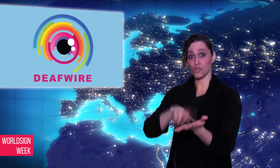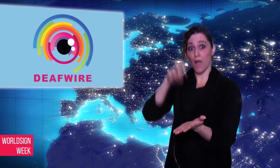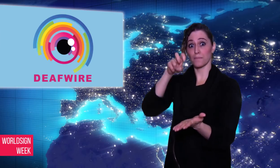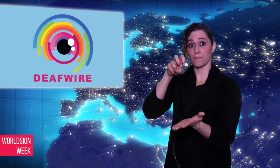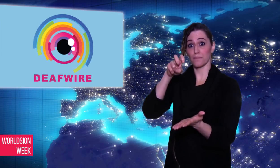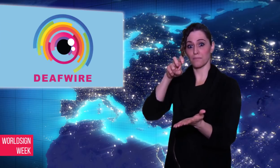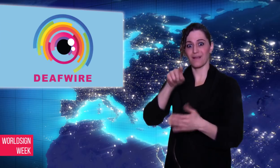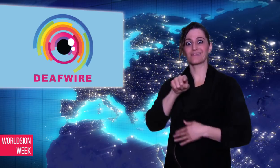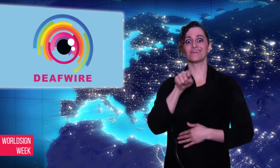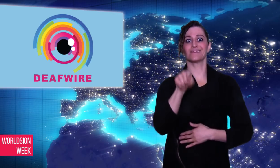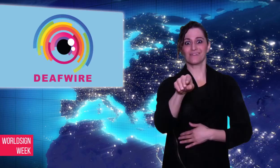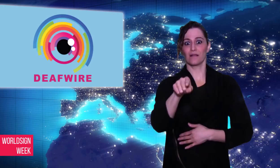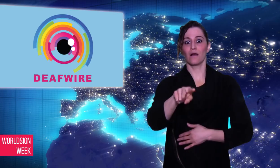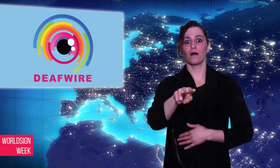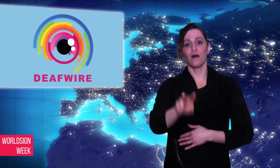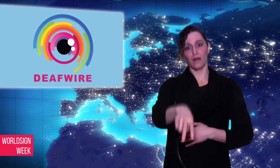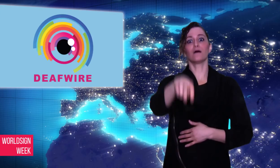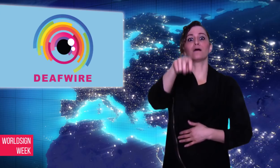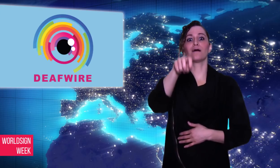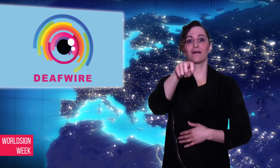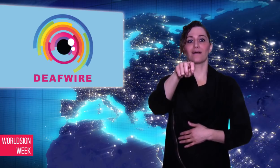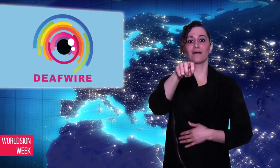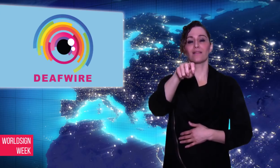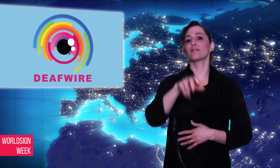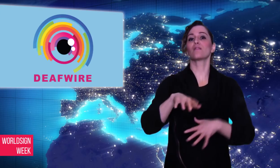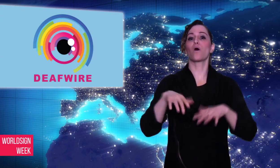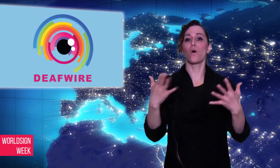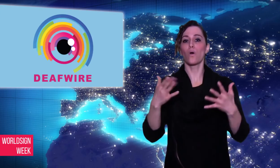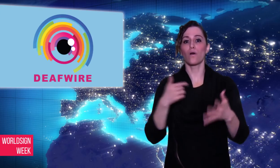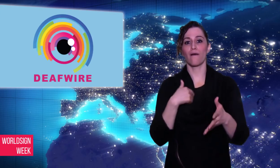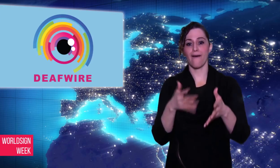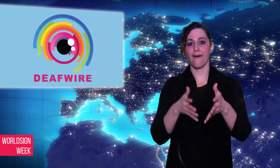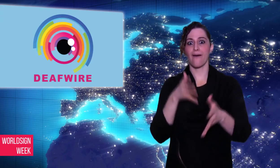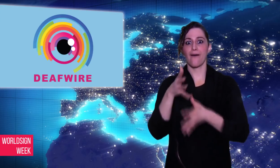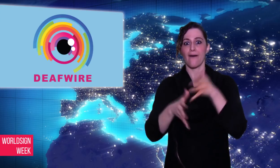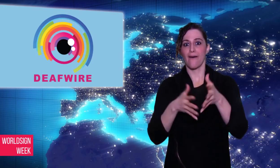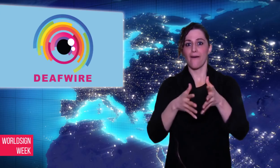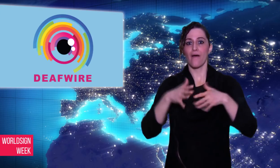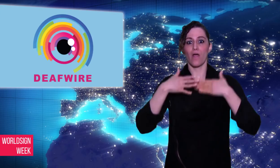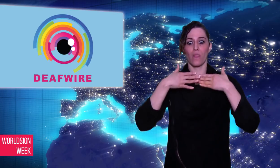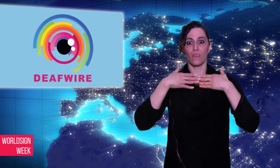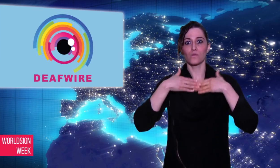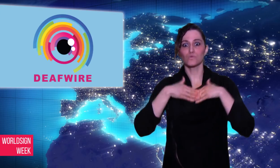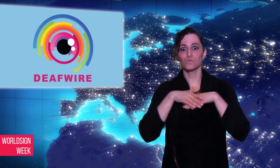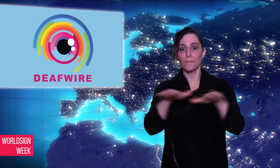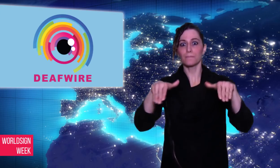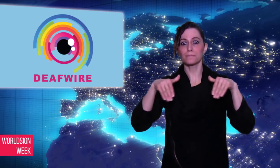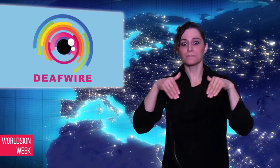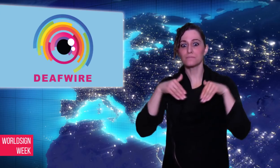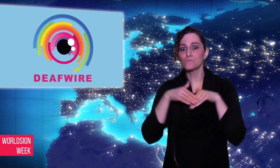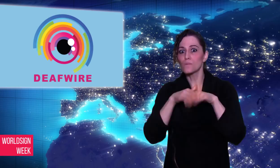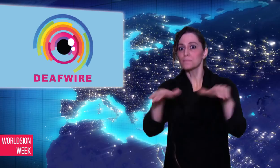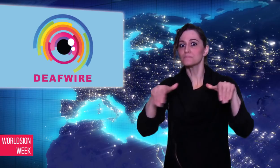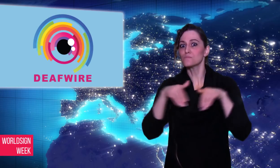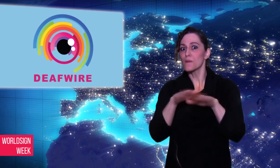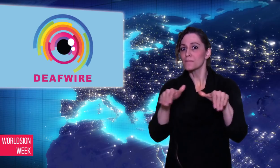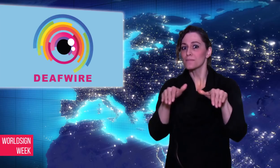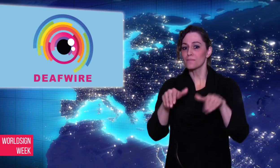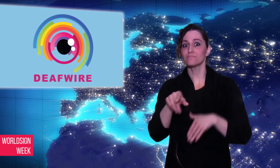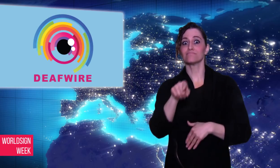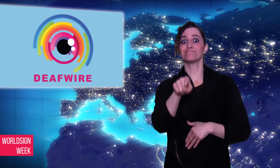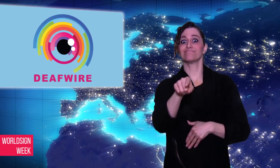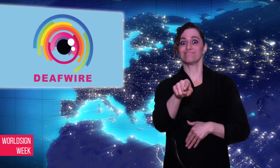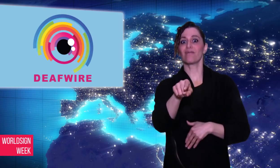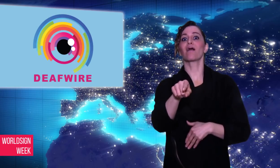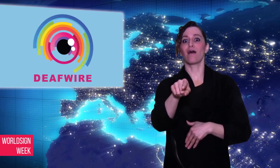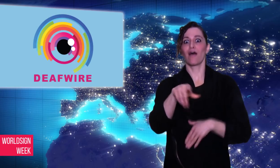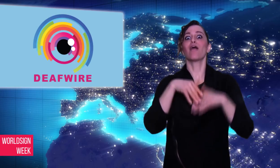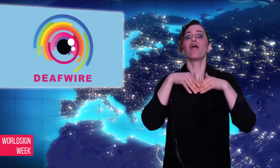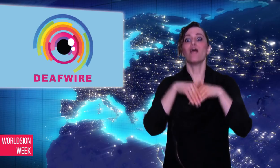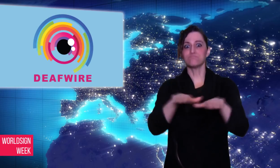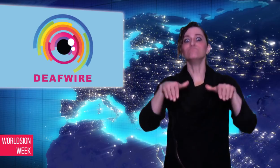character in the game to do something.